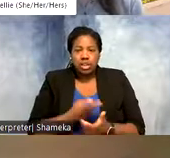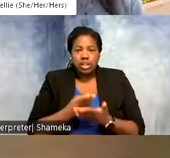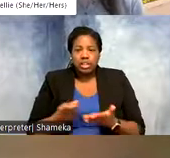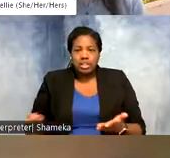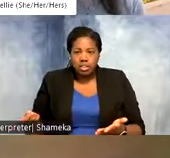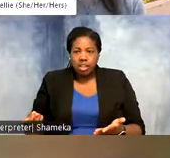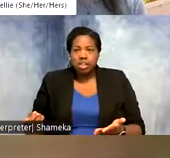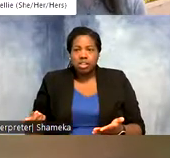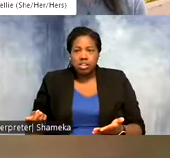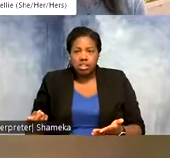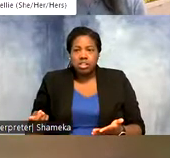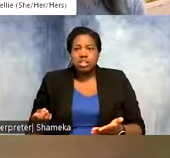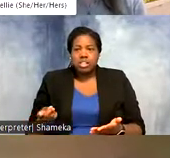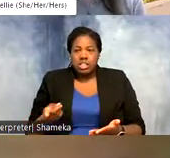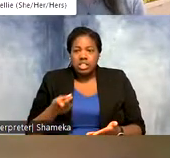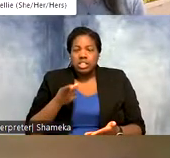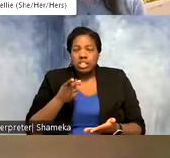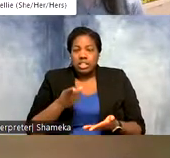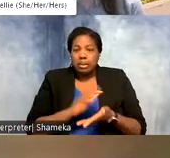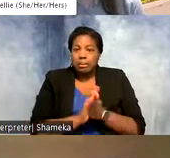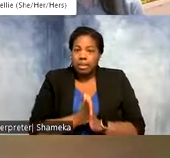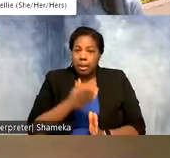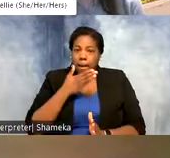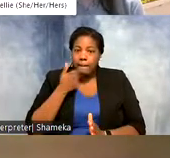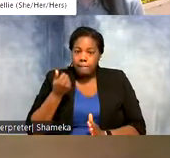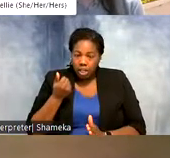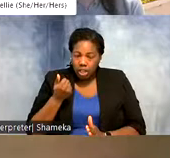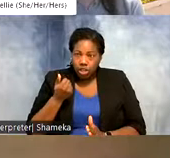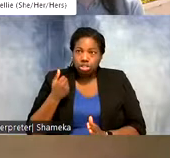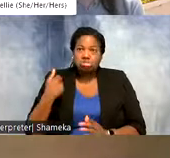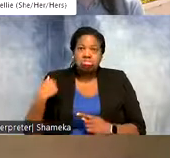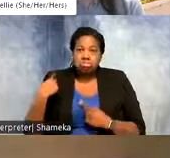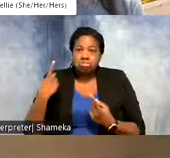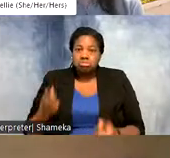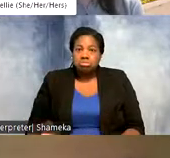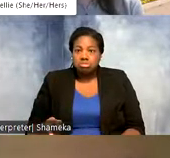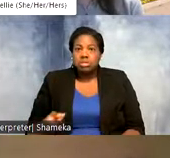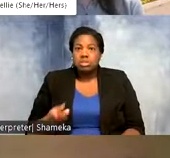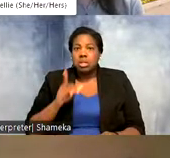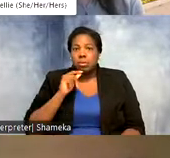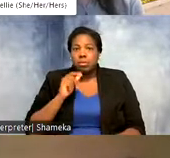getting better over time. So historically birds, they're they're very small animals, you have to